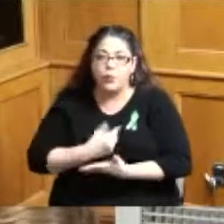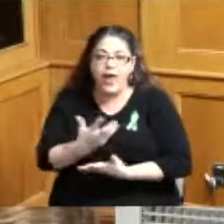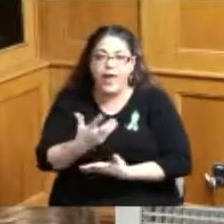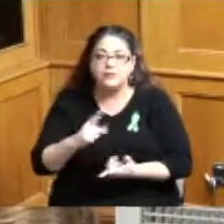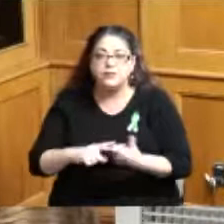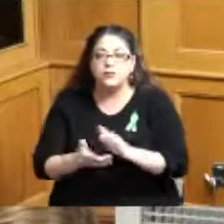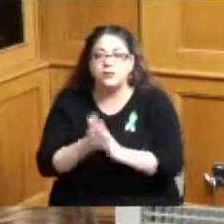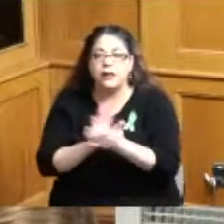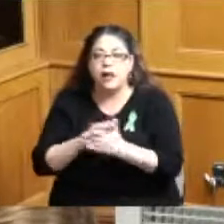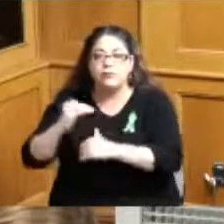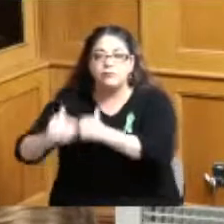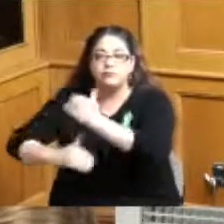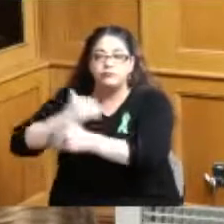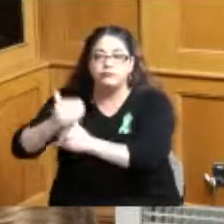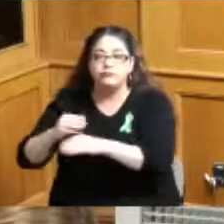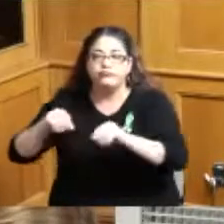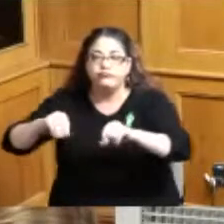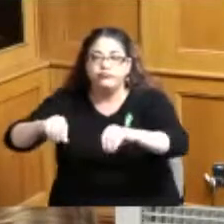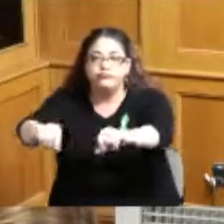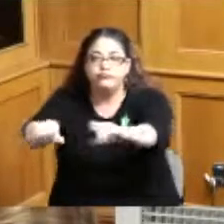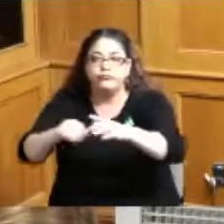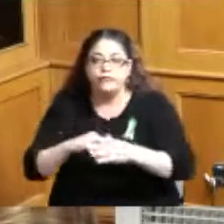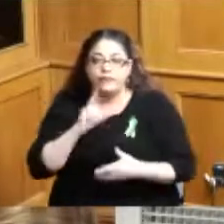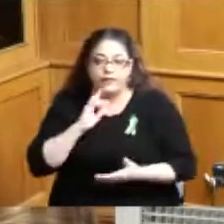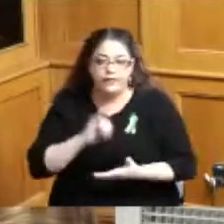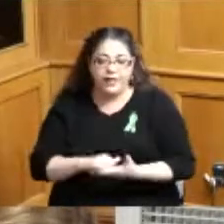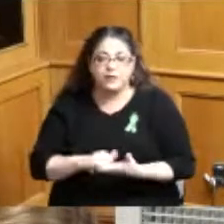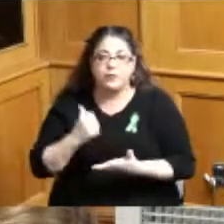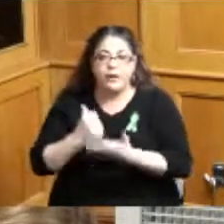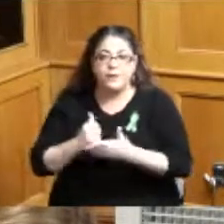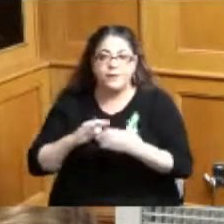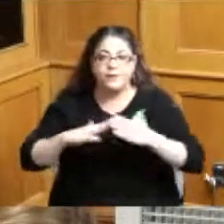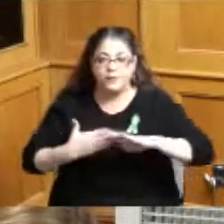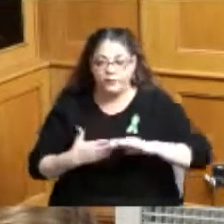solutions to diverting organics in our communities so we appreciate the continued partnership